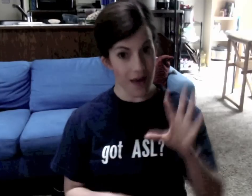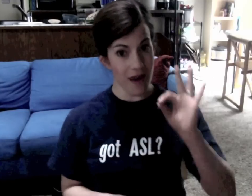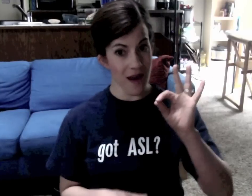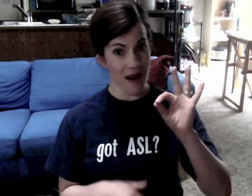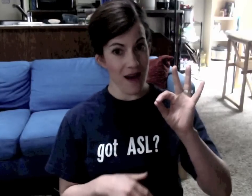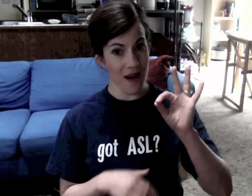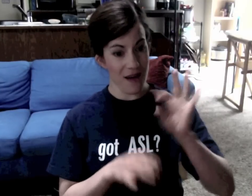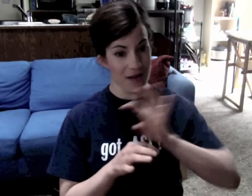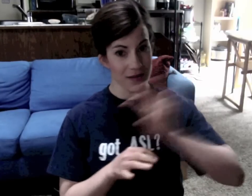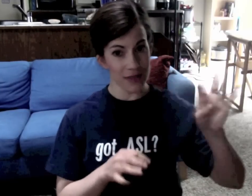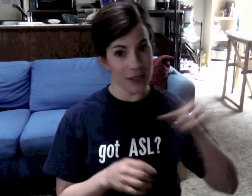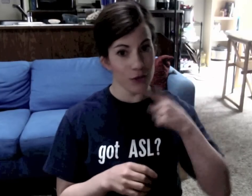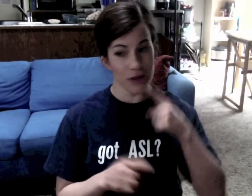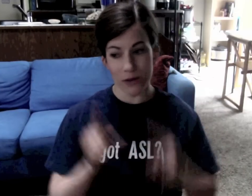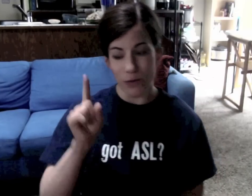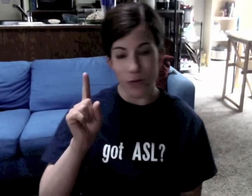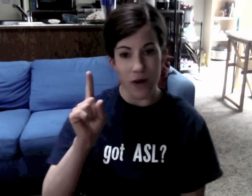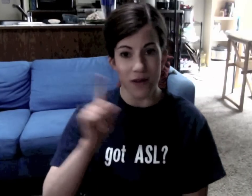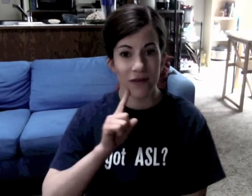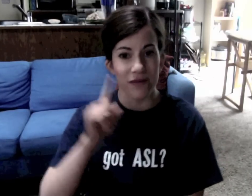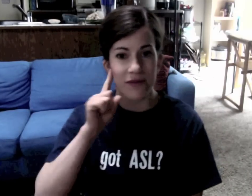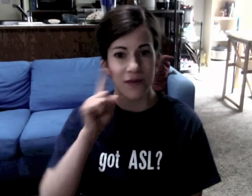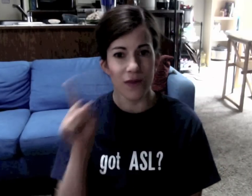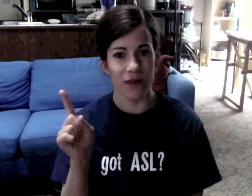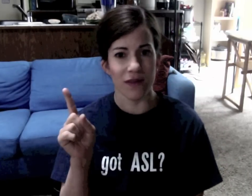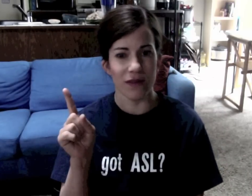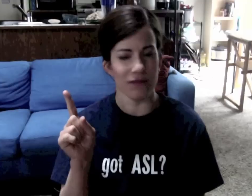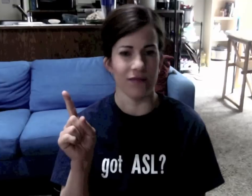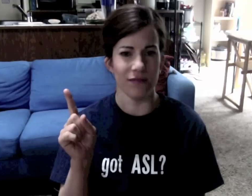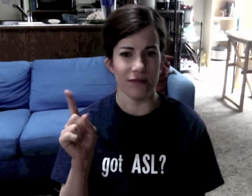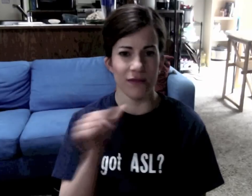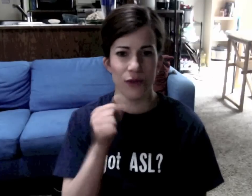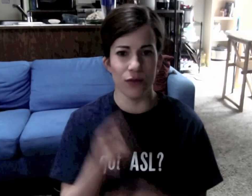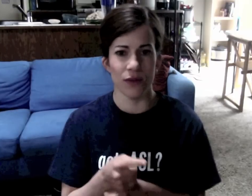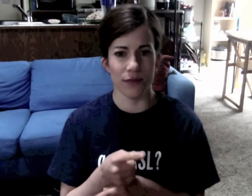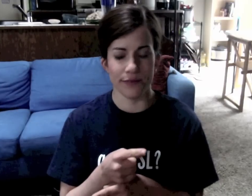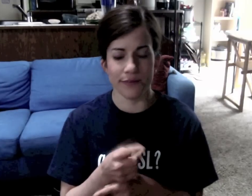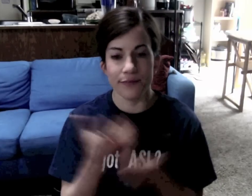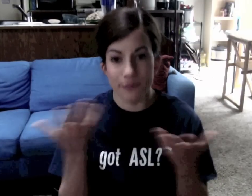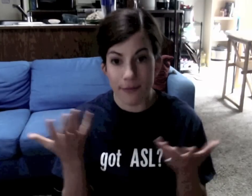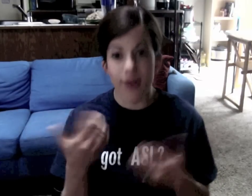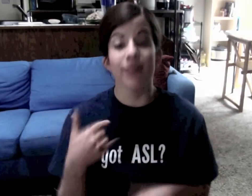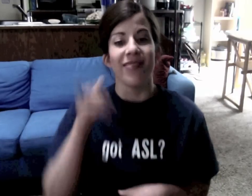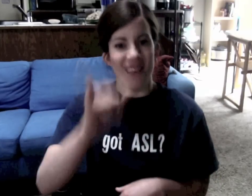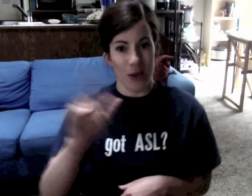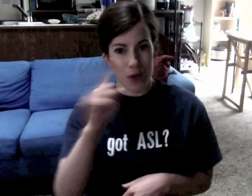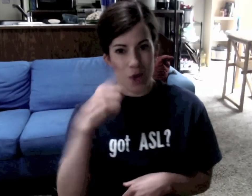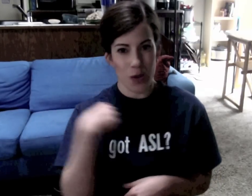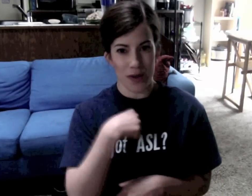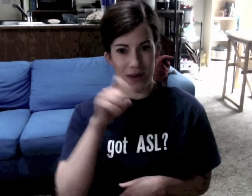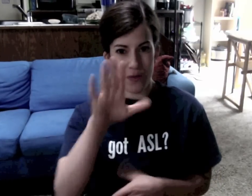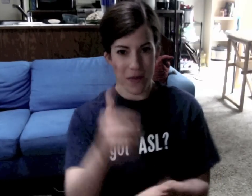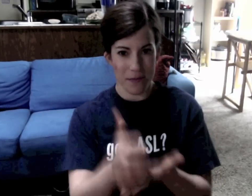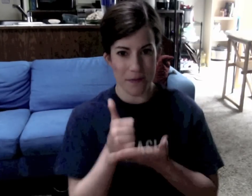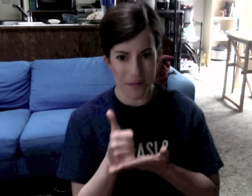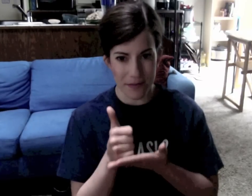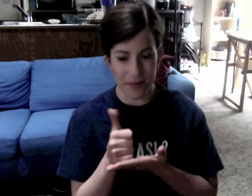These are the 9 hearing members with the one deaf member. It is not right to only have one deaf member in the committee. So, that is where we need your help!